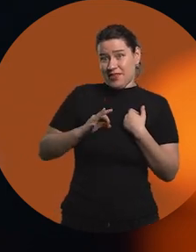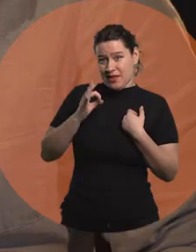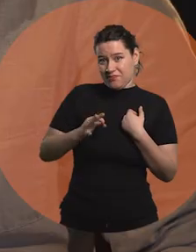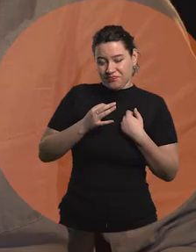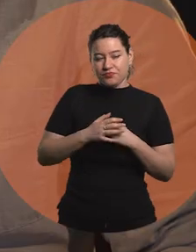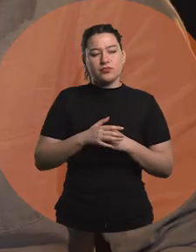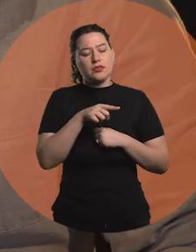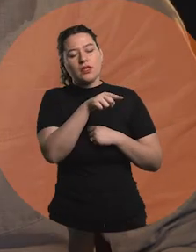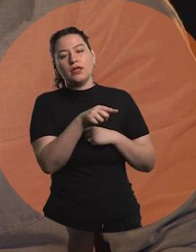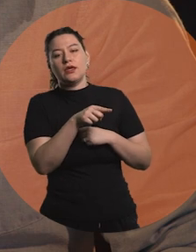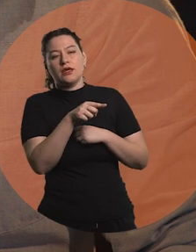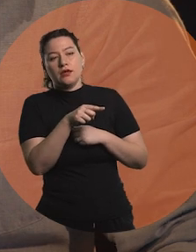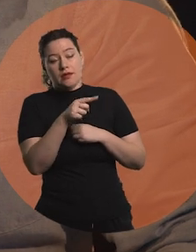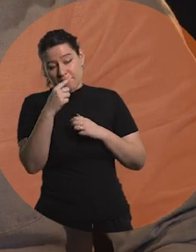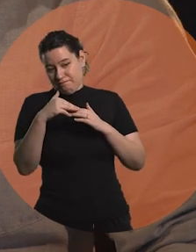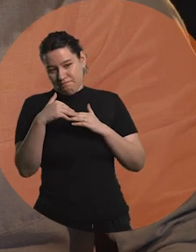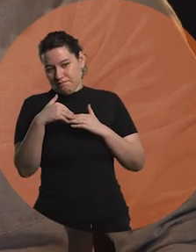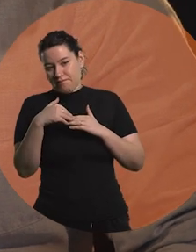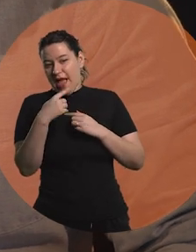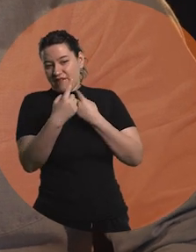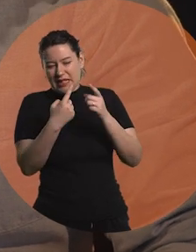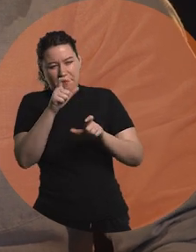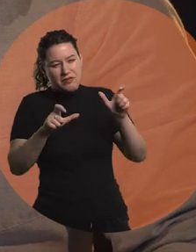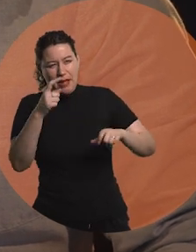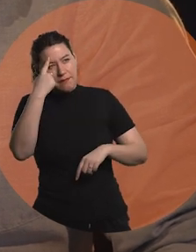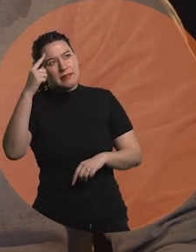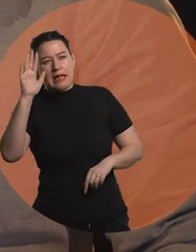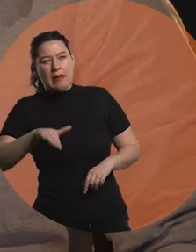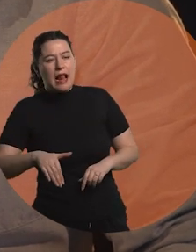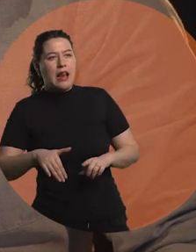One has this idea from the outside, a prejudice perhaps,